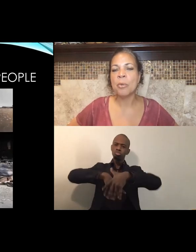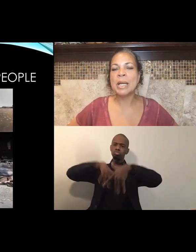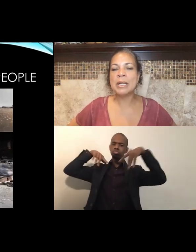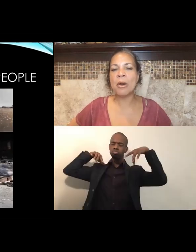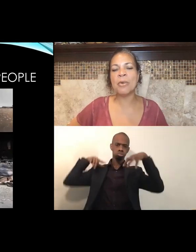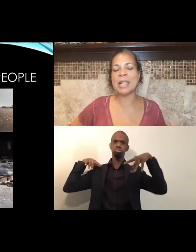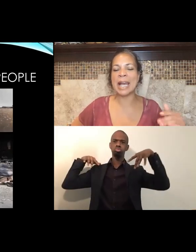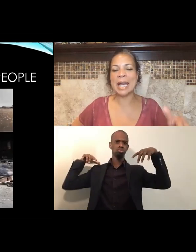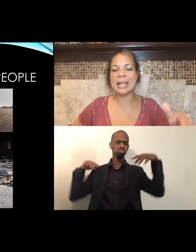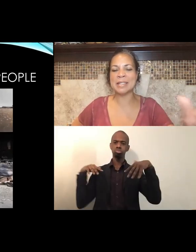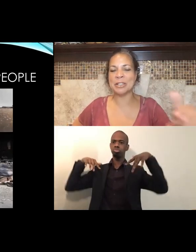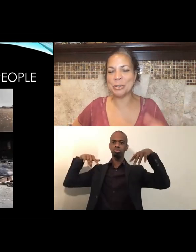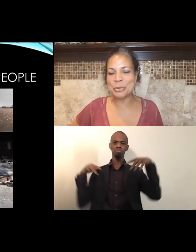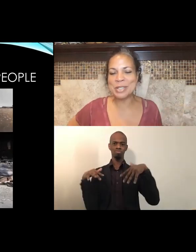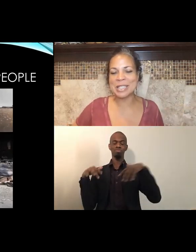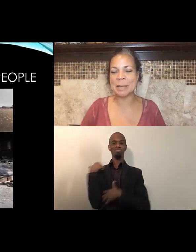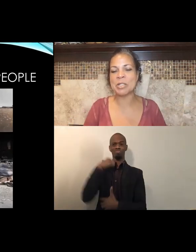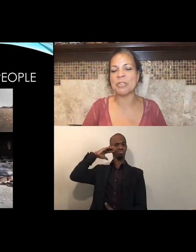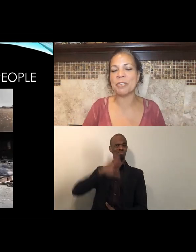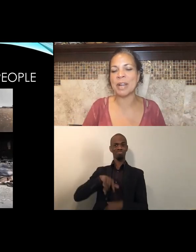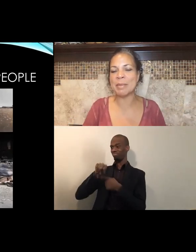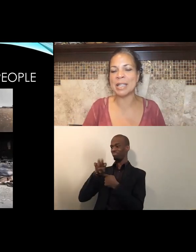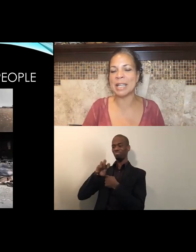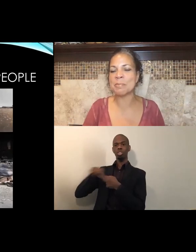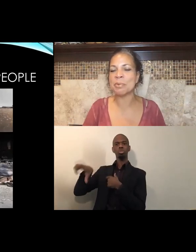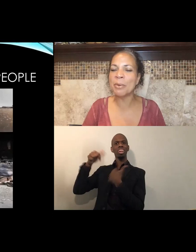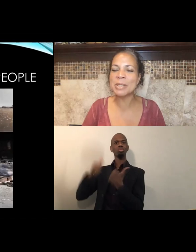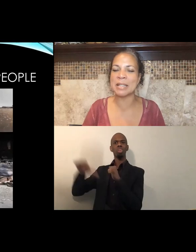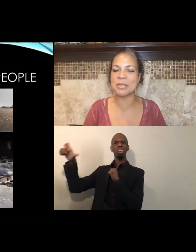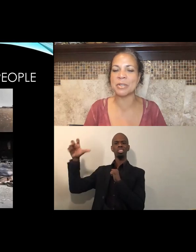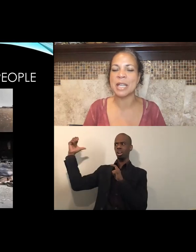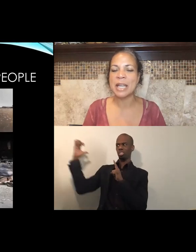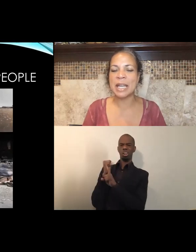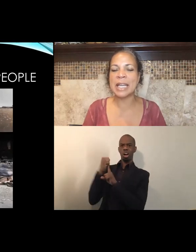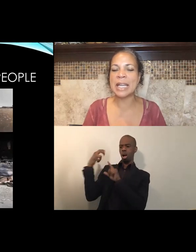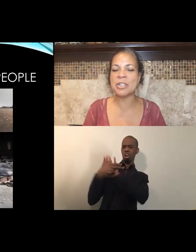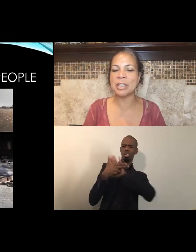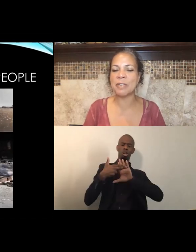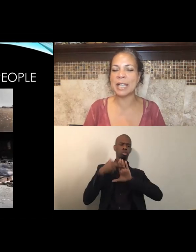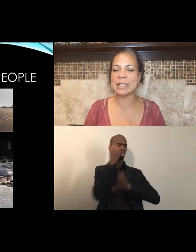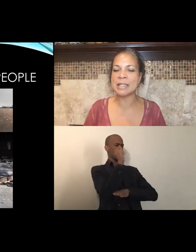We know that as the news attempts to frame it, as protestors engaging in violence,